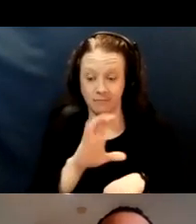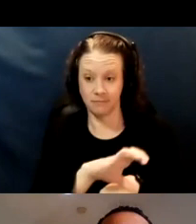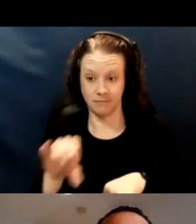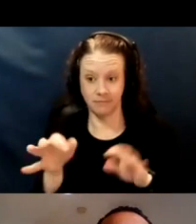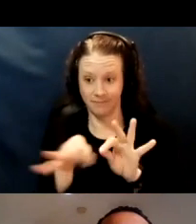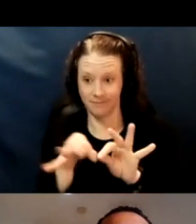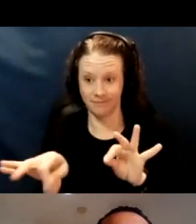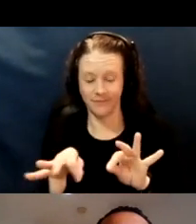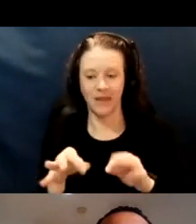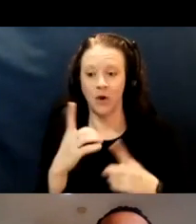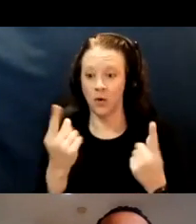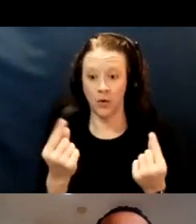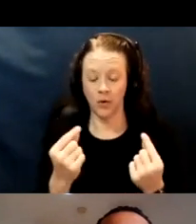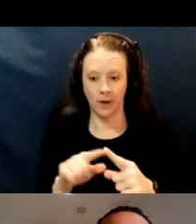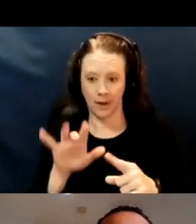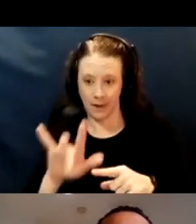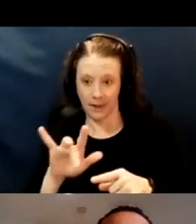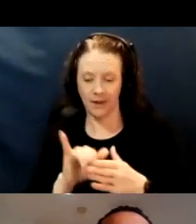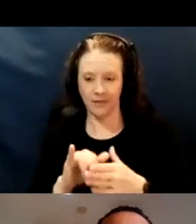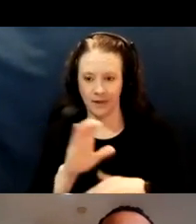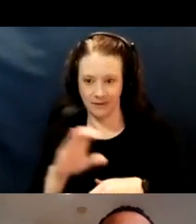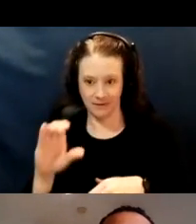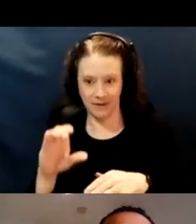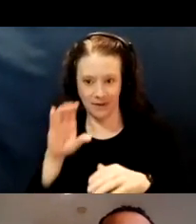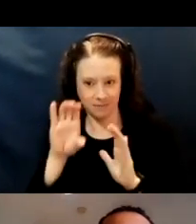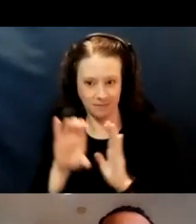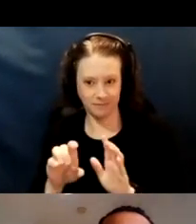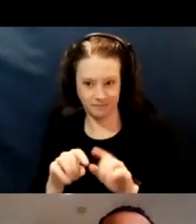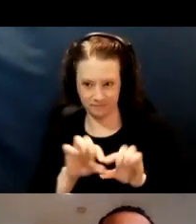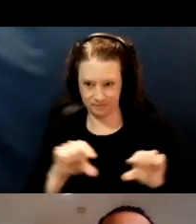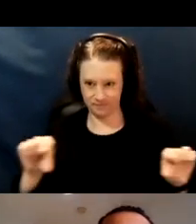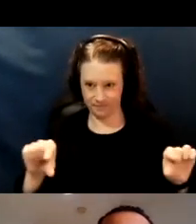What you wanna do is click on the closed captioning icon at the bottom of your screen,